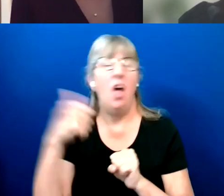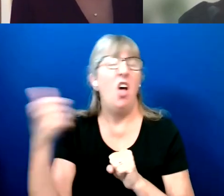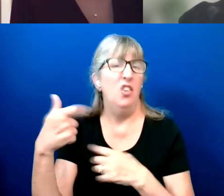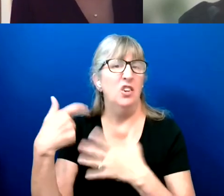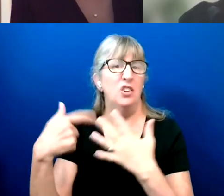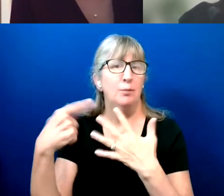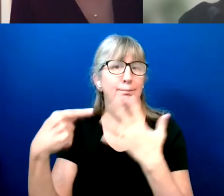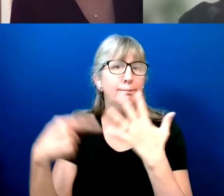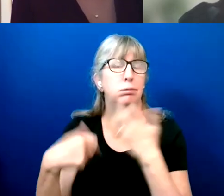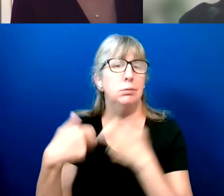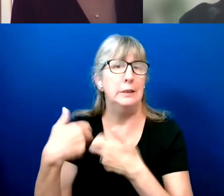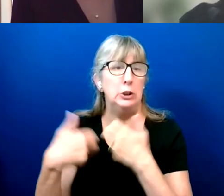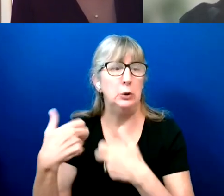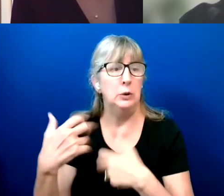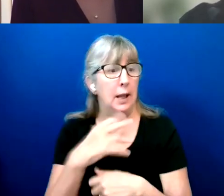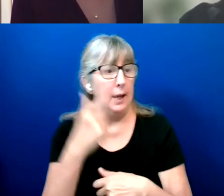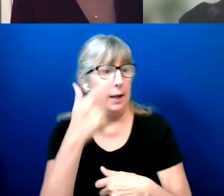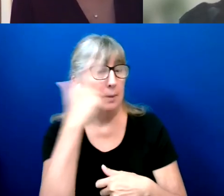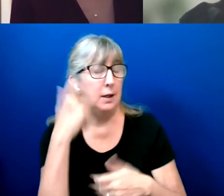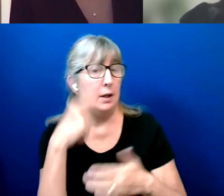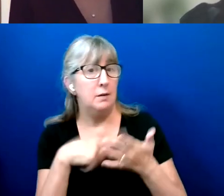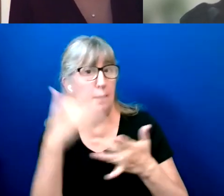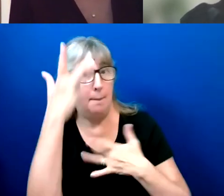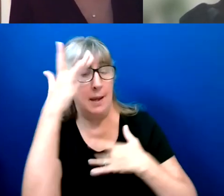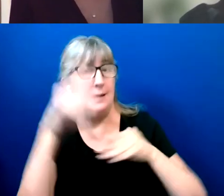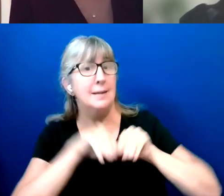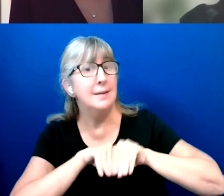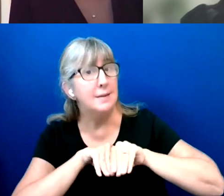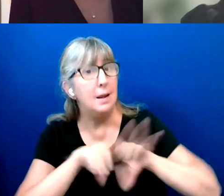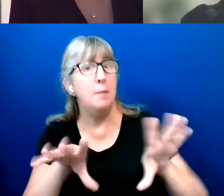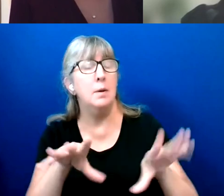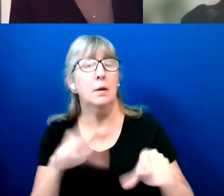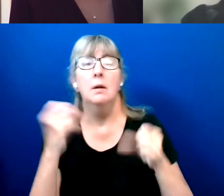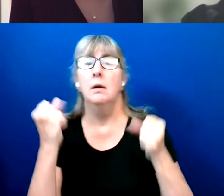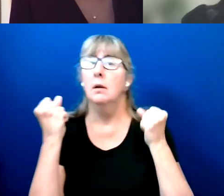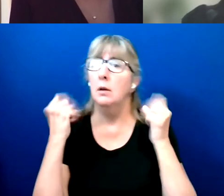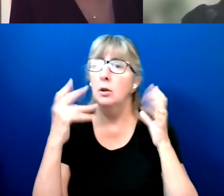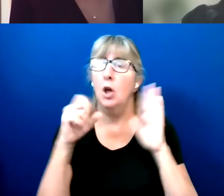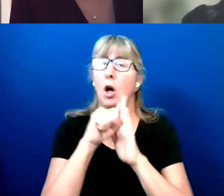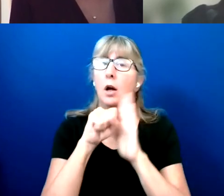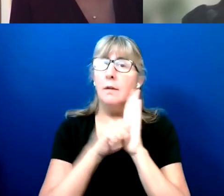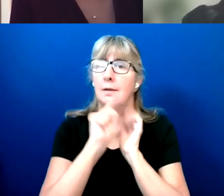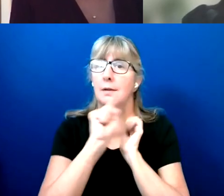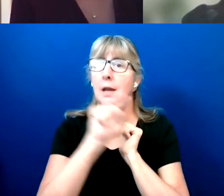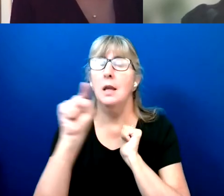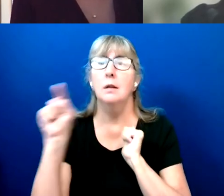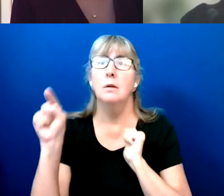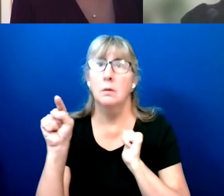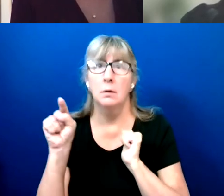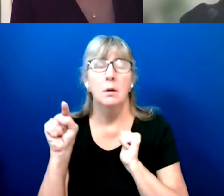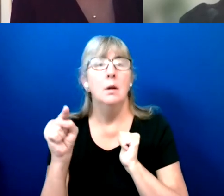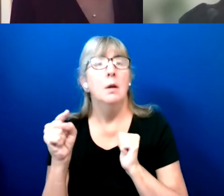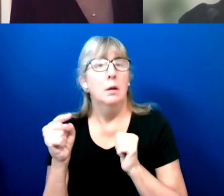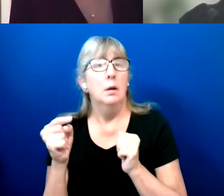And also because of the pandemic, a lot of states really made it easier to vote.